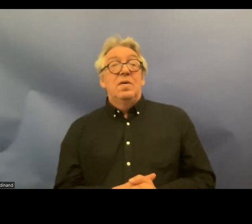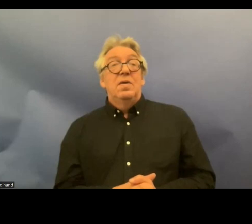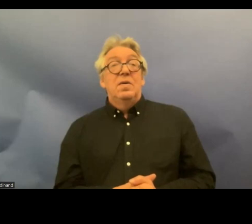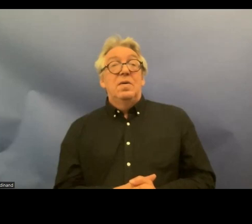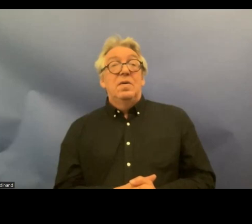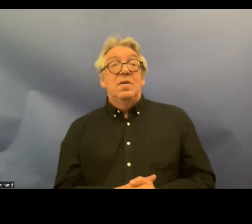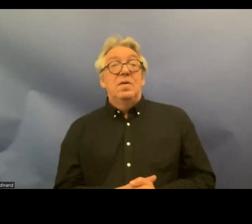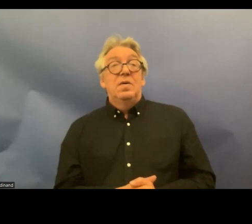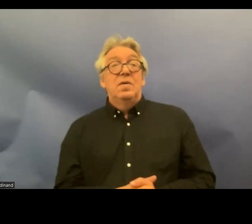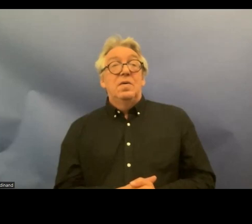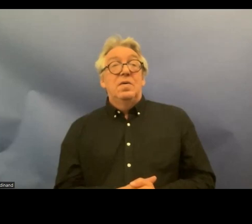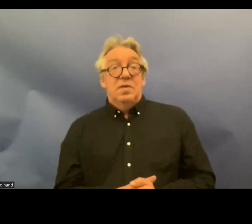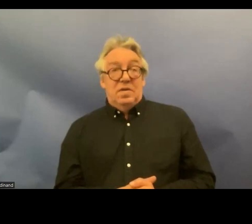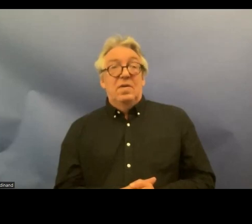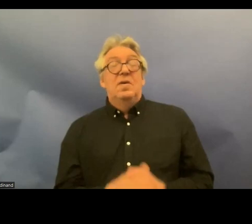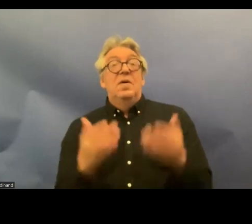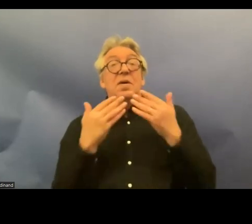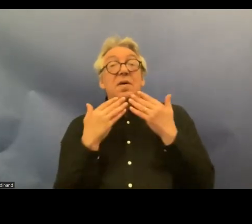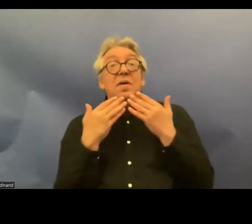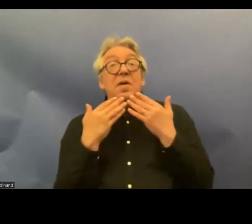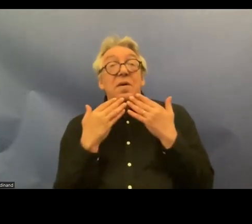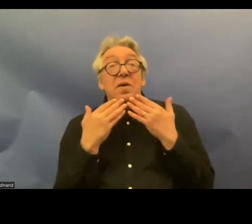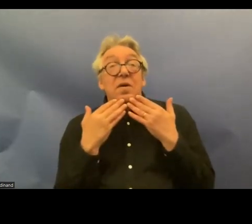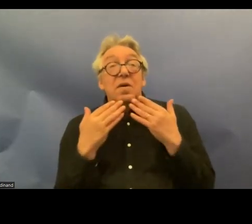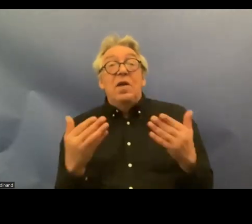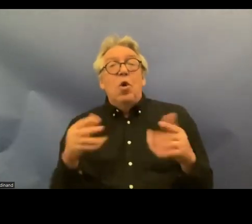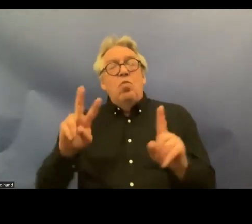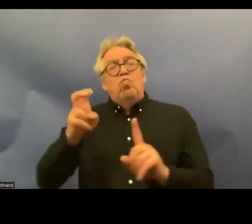thank you uh as background information Finland